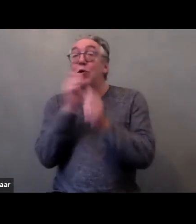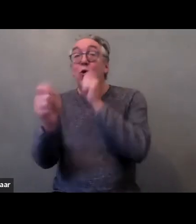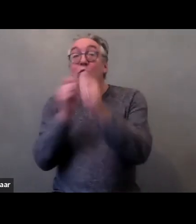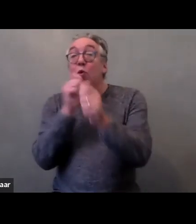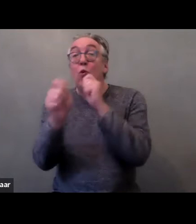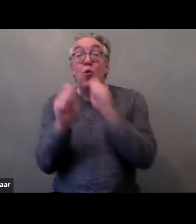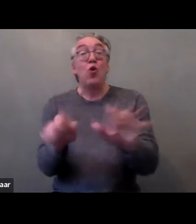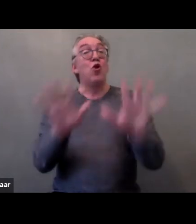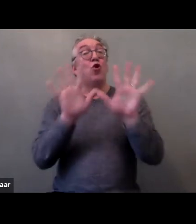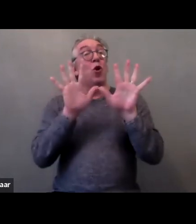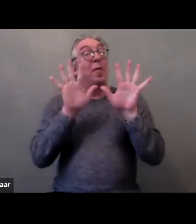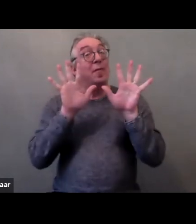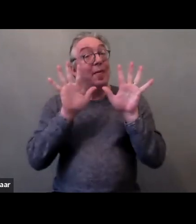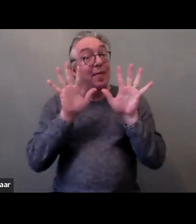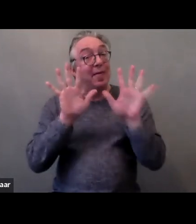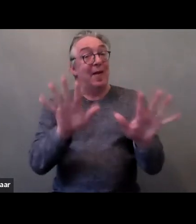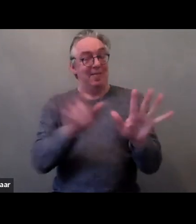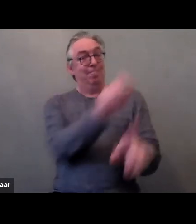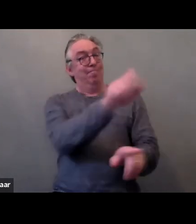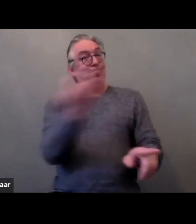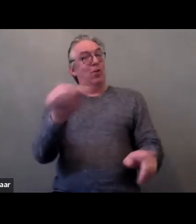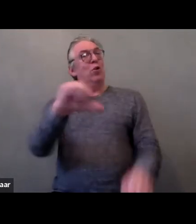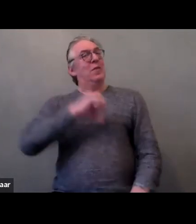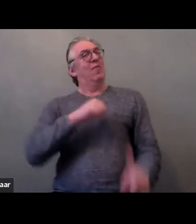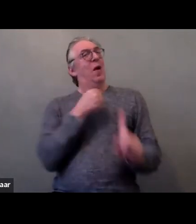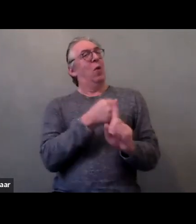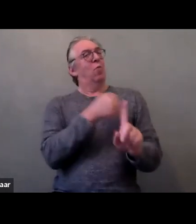and experience in violence,